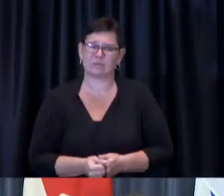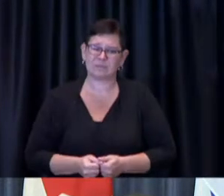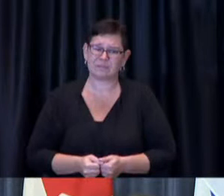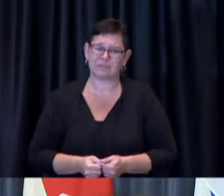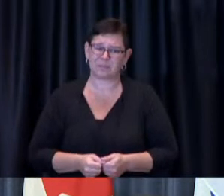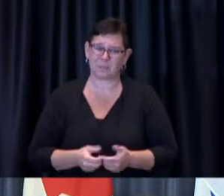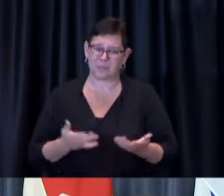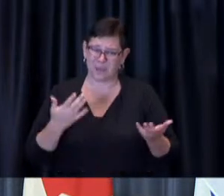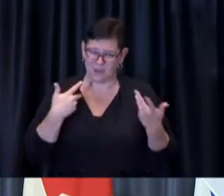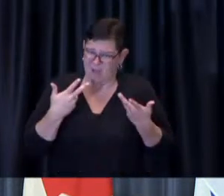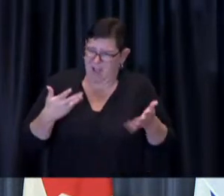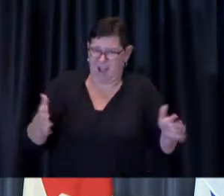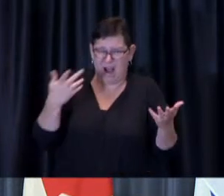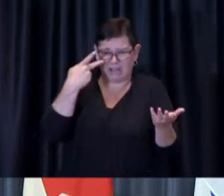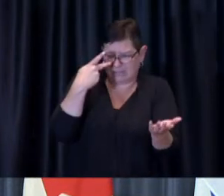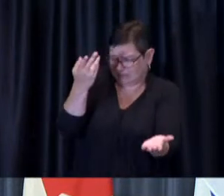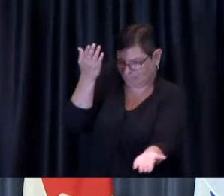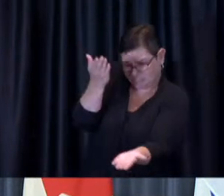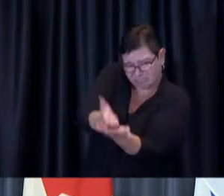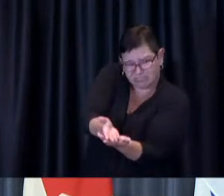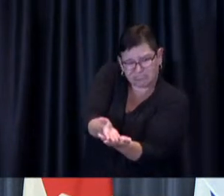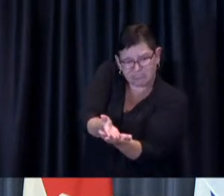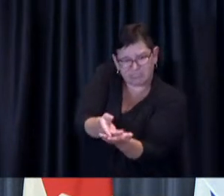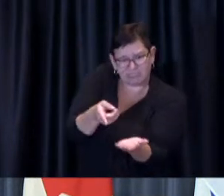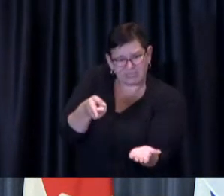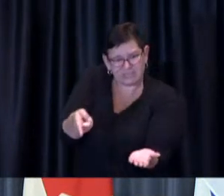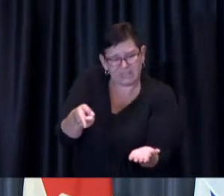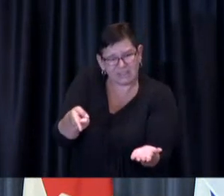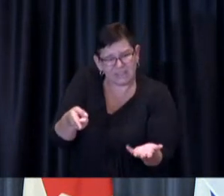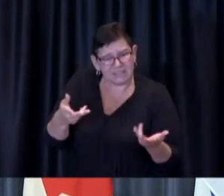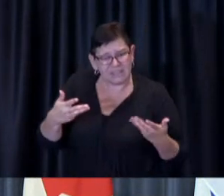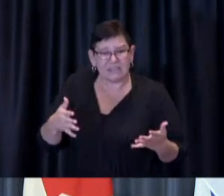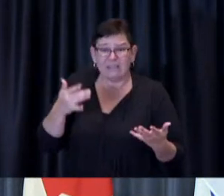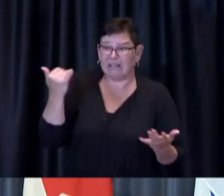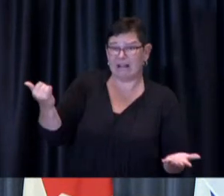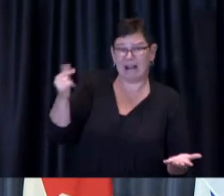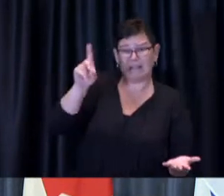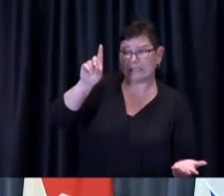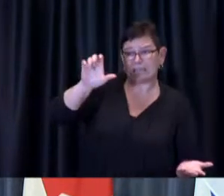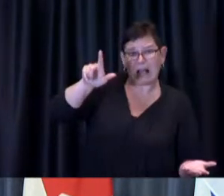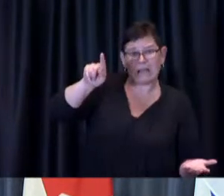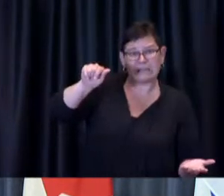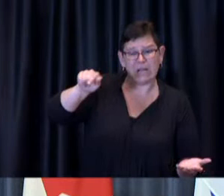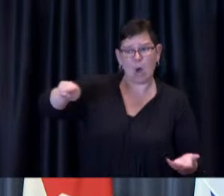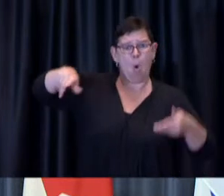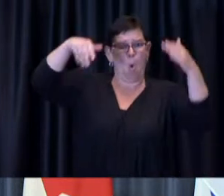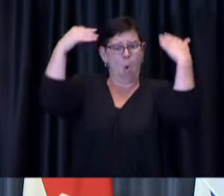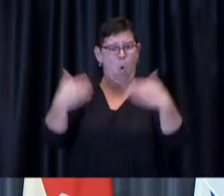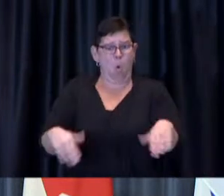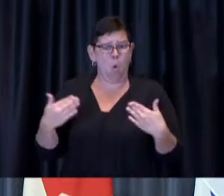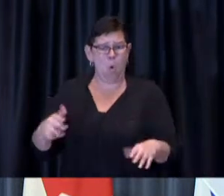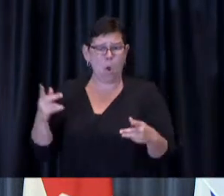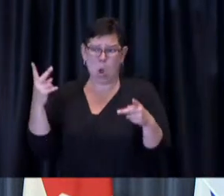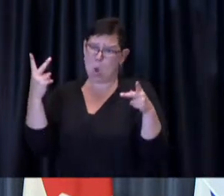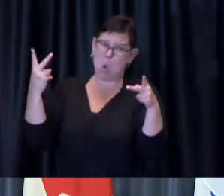that the Delta variant is more infectious than any COVID-19 variant we've seen during this pandemic.